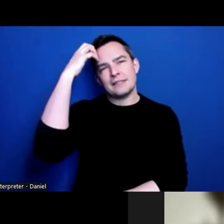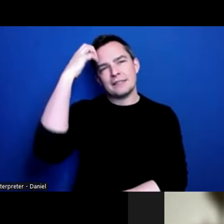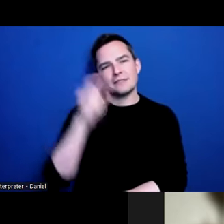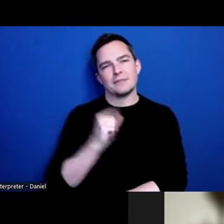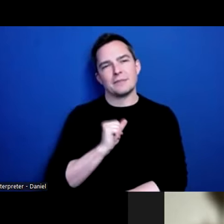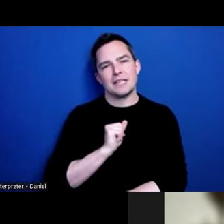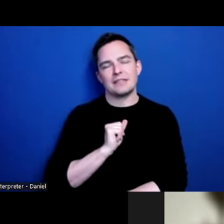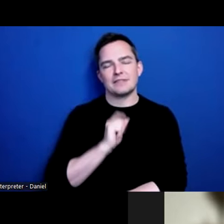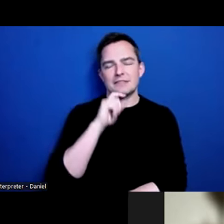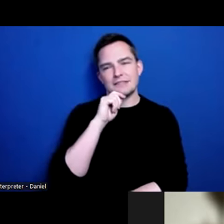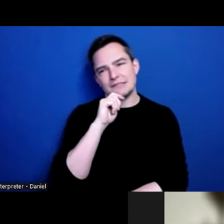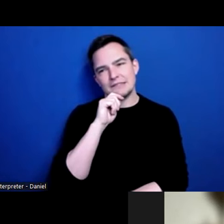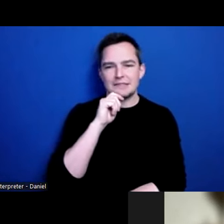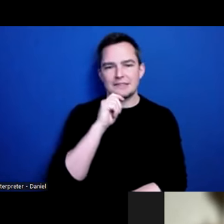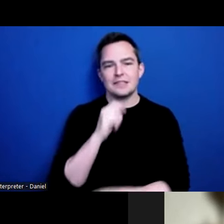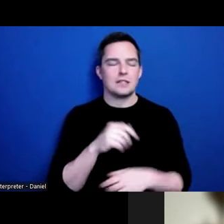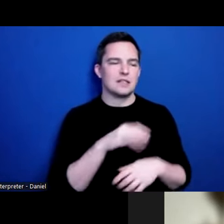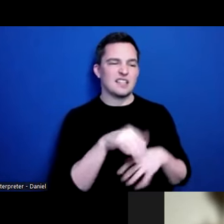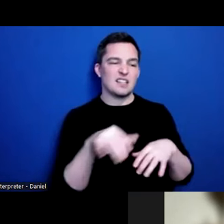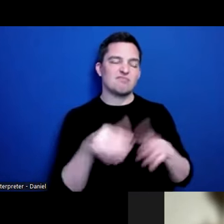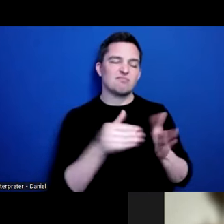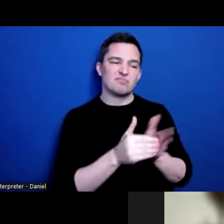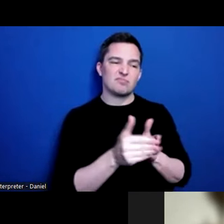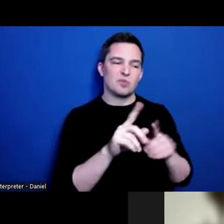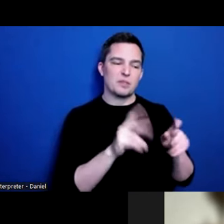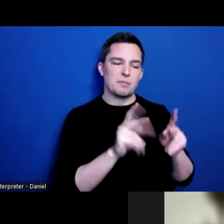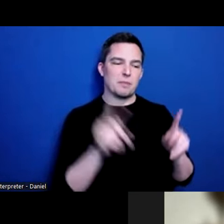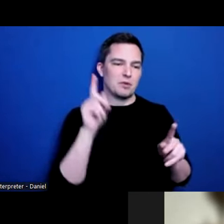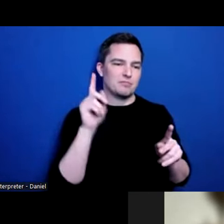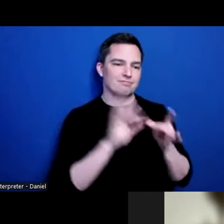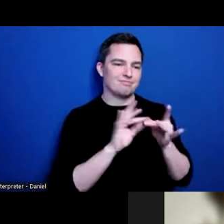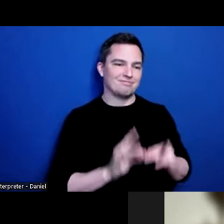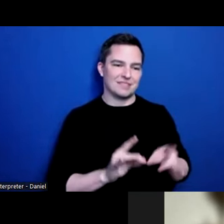that’s a common question that we’re hearing from people. I don’t know if Mikalia or Caitlin, if you